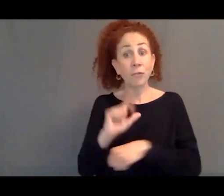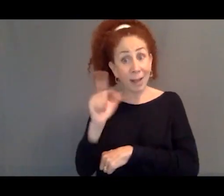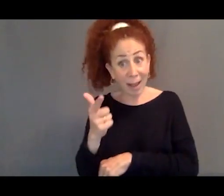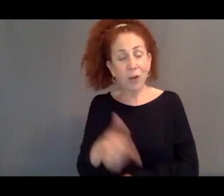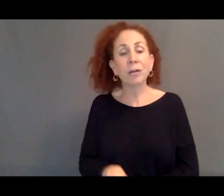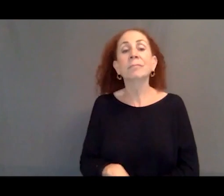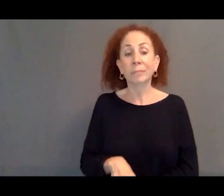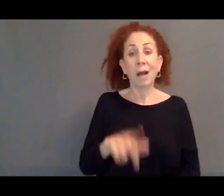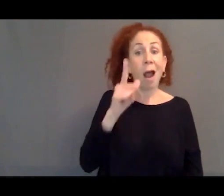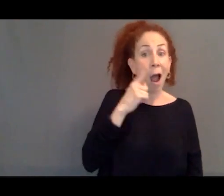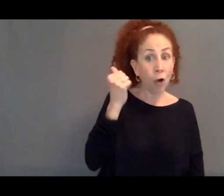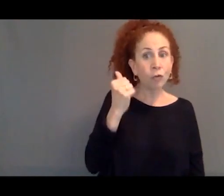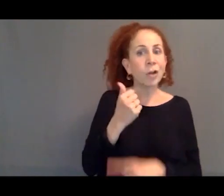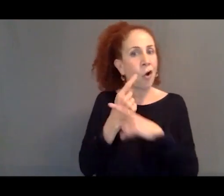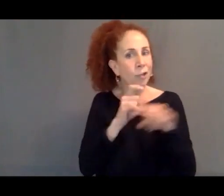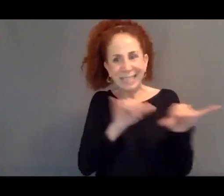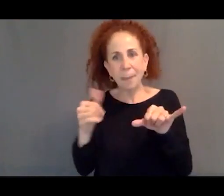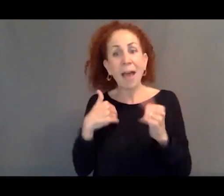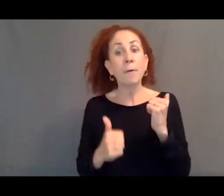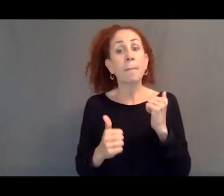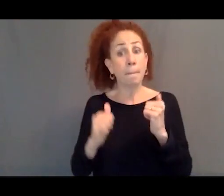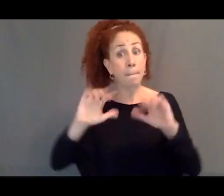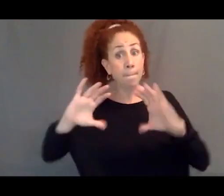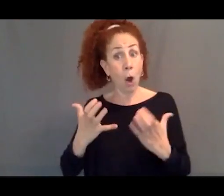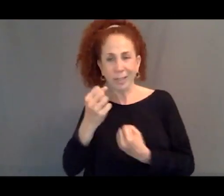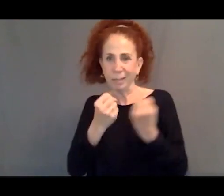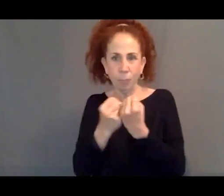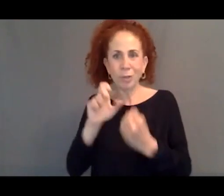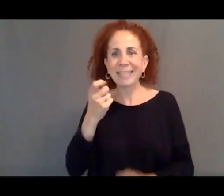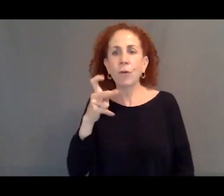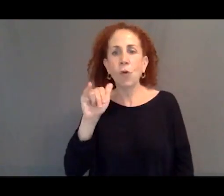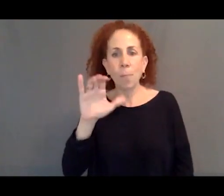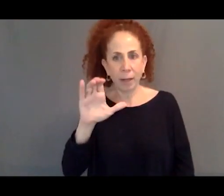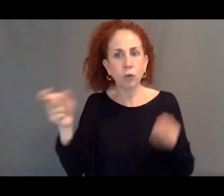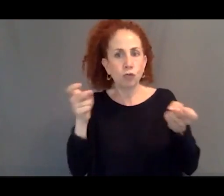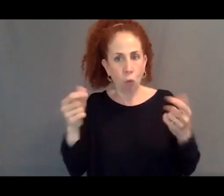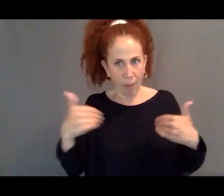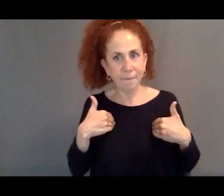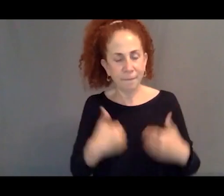both have majoritarian xenophobic parties in control. Hungary, in particular.